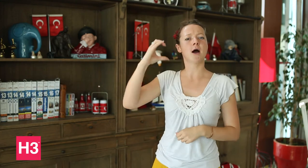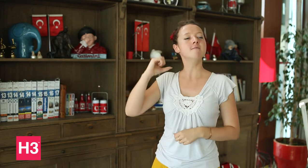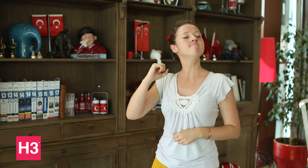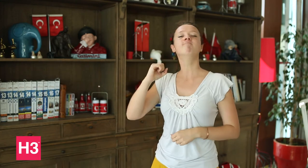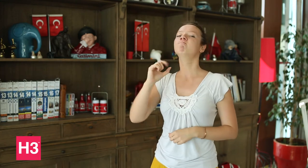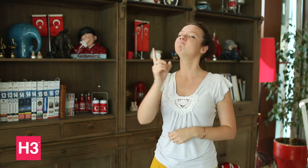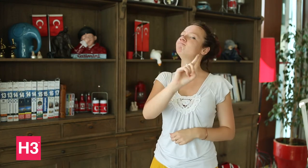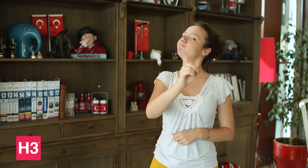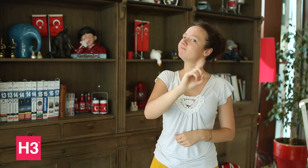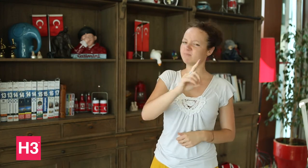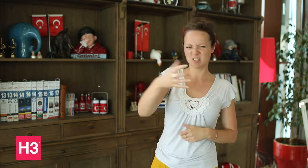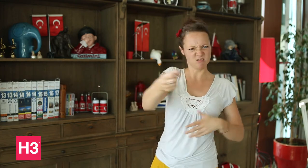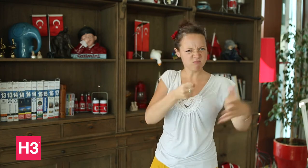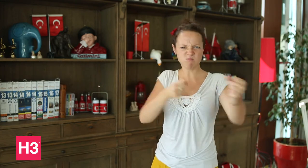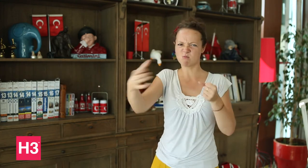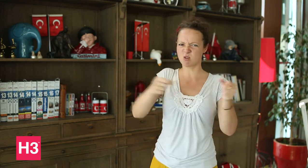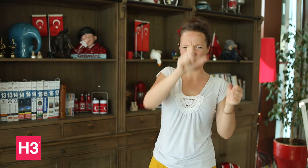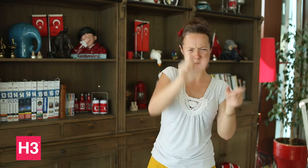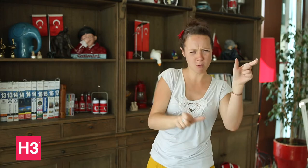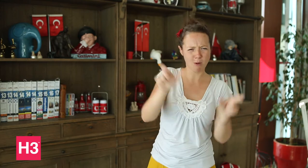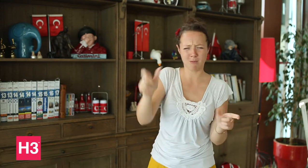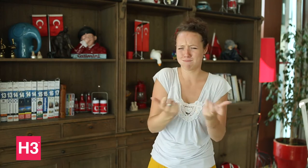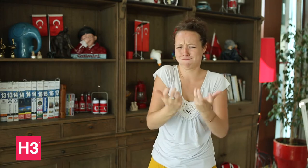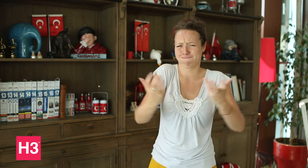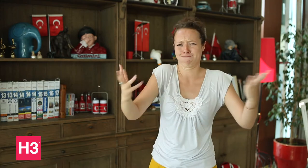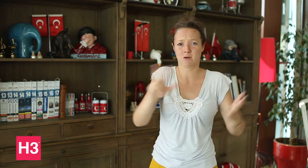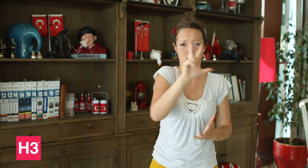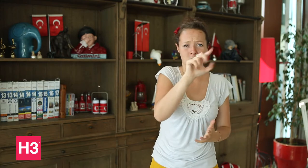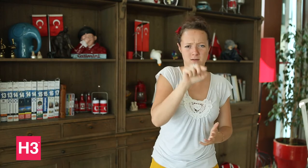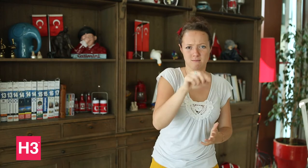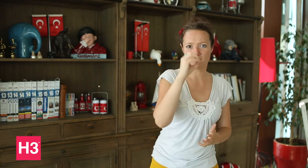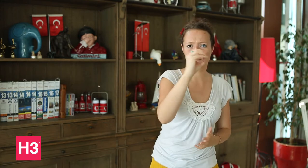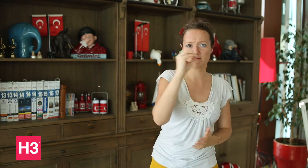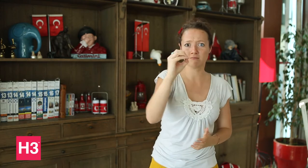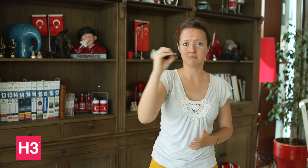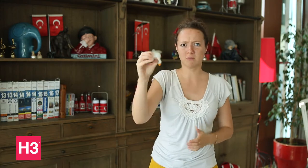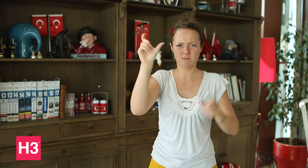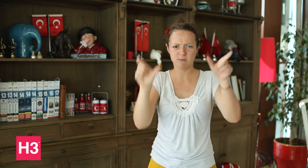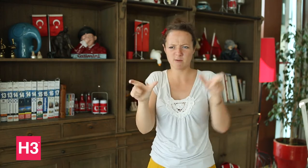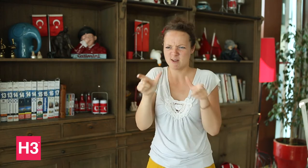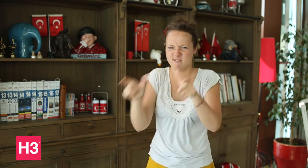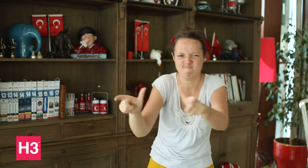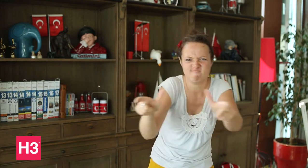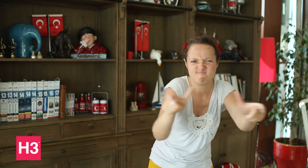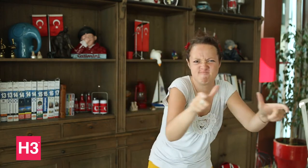Committee has established intensive security measures. Over 3 thousand